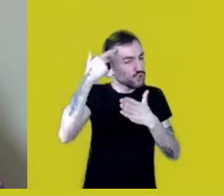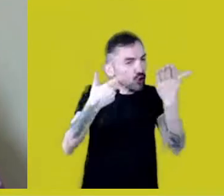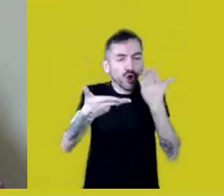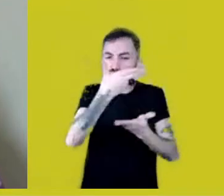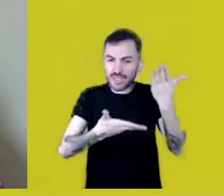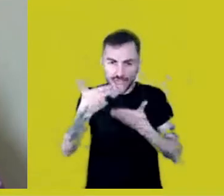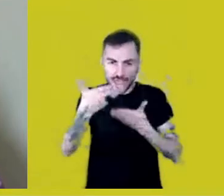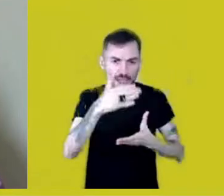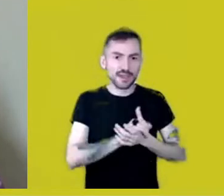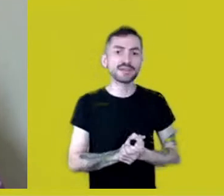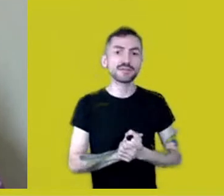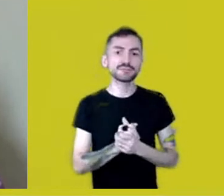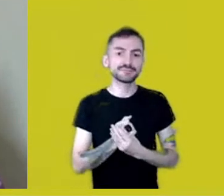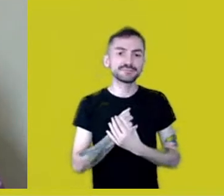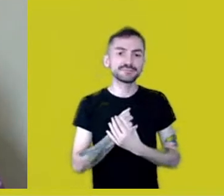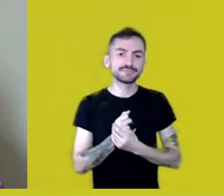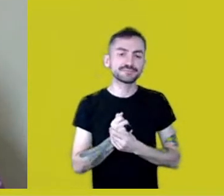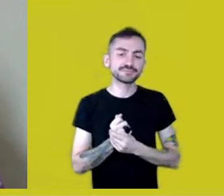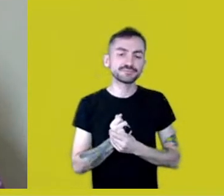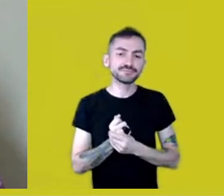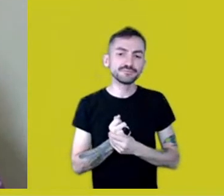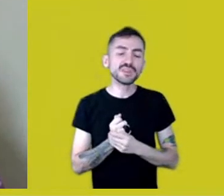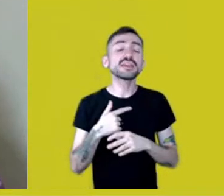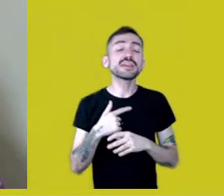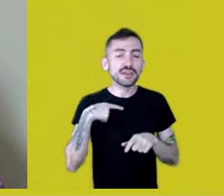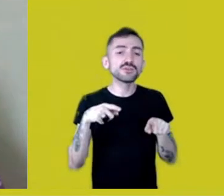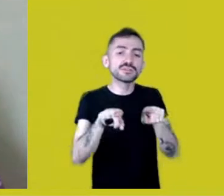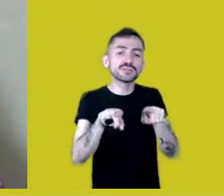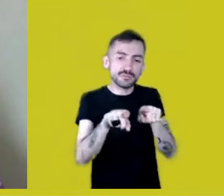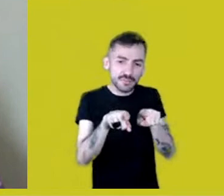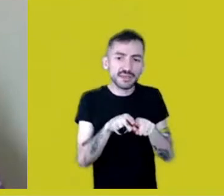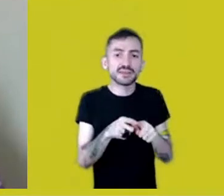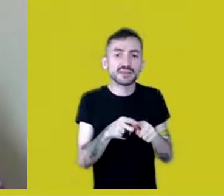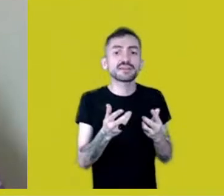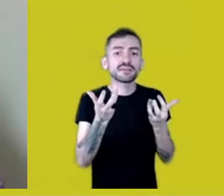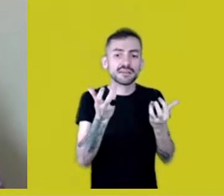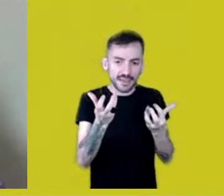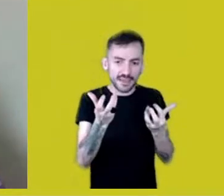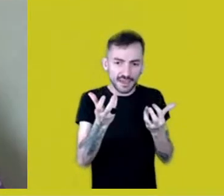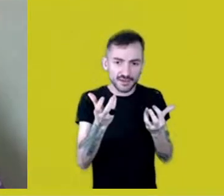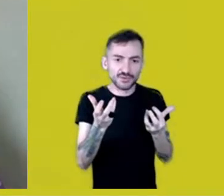If possible, I’d like to keep in touch with the cousins